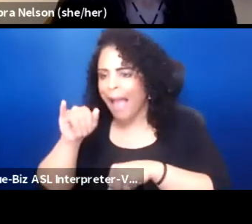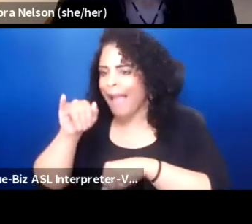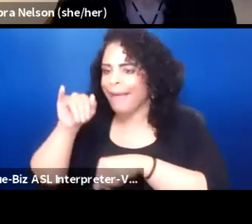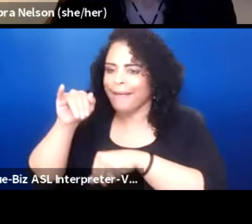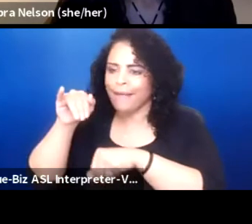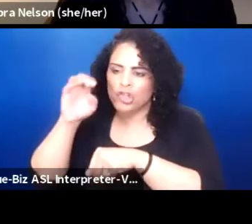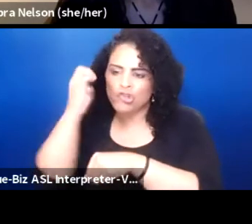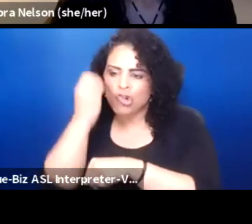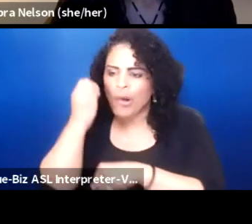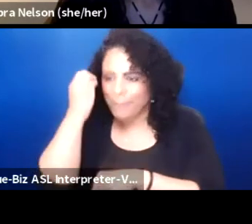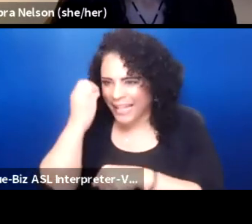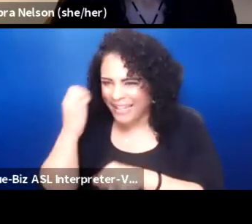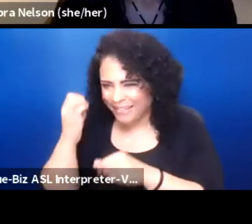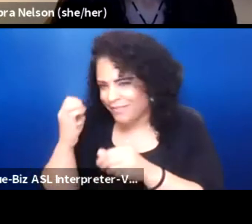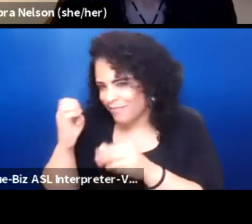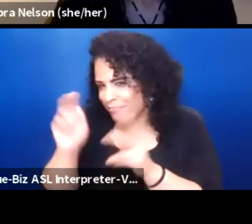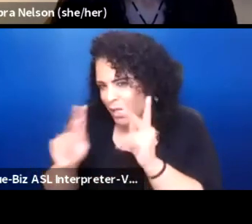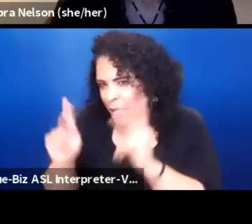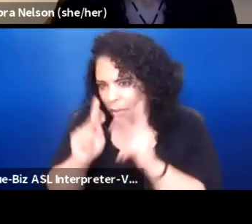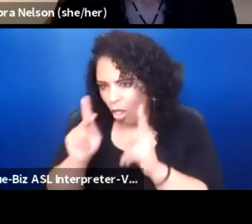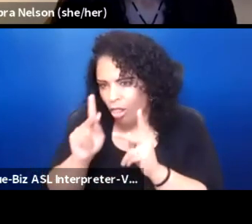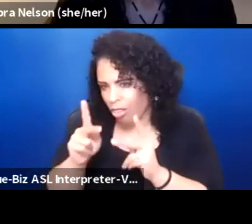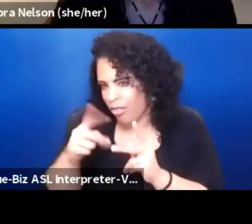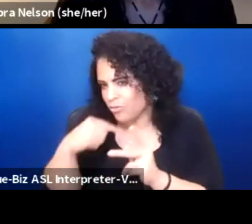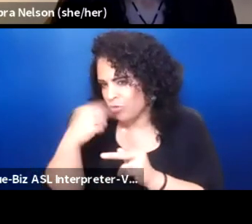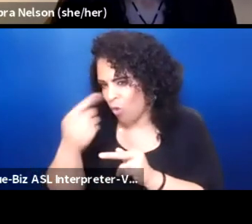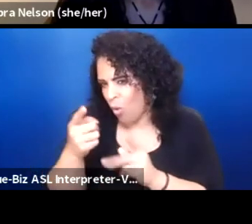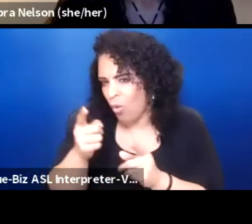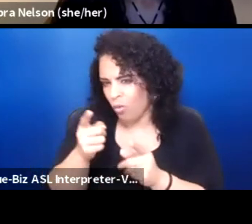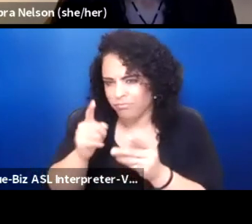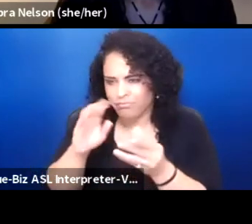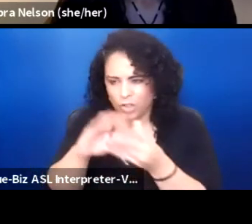So there's a real risk to having